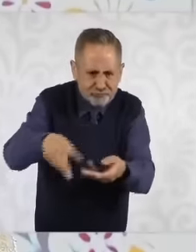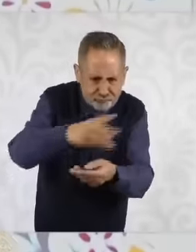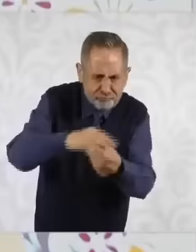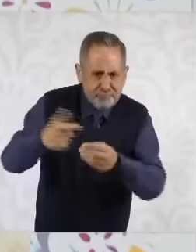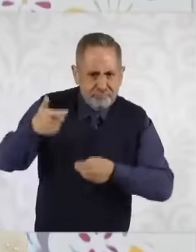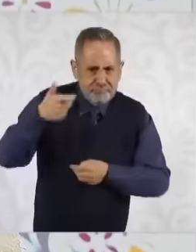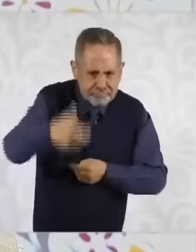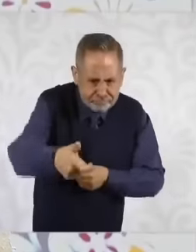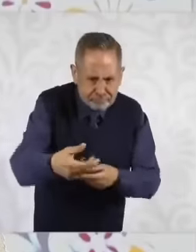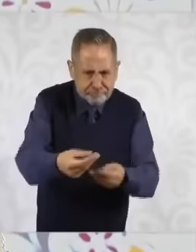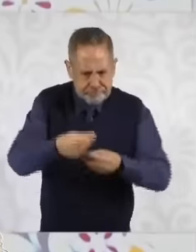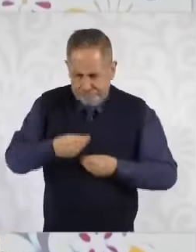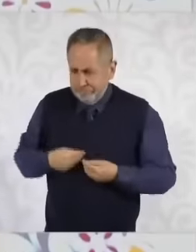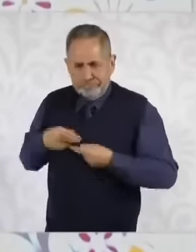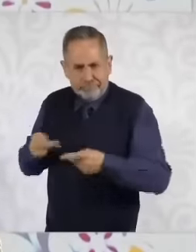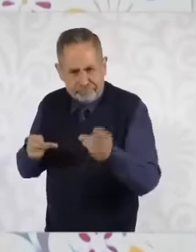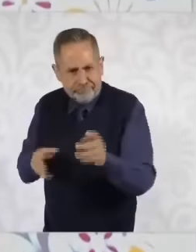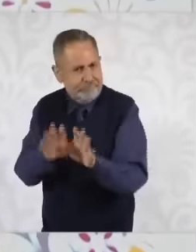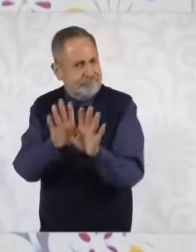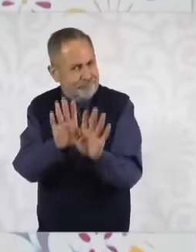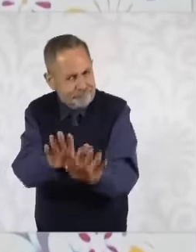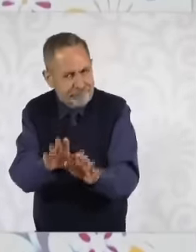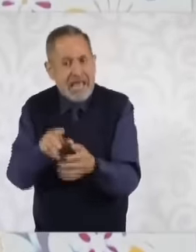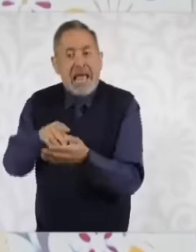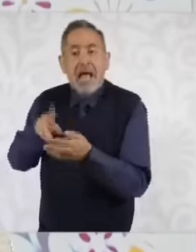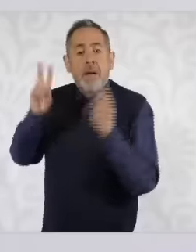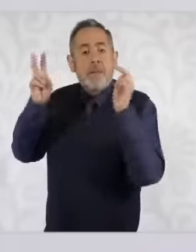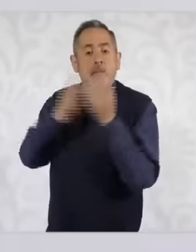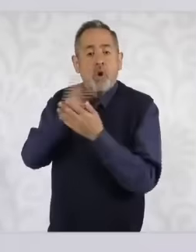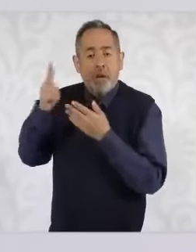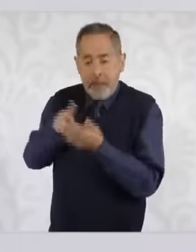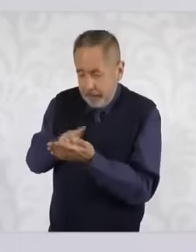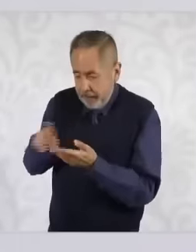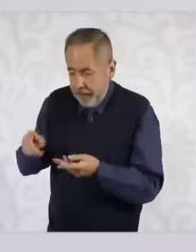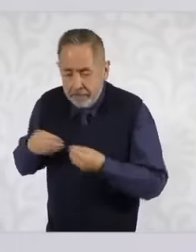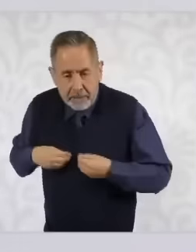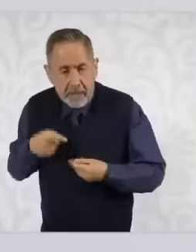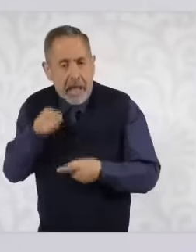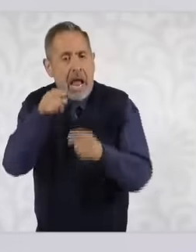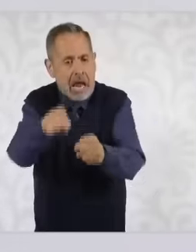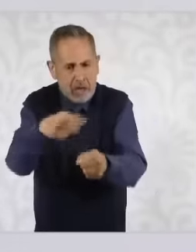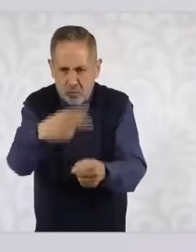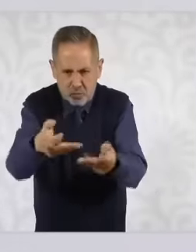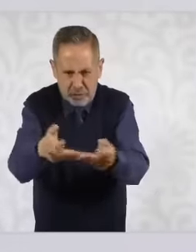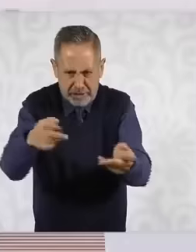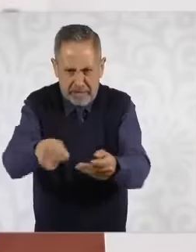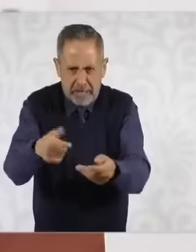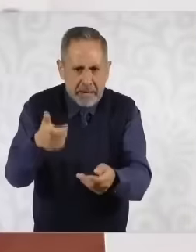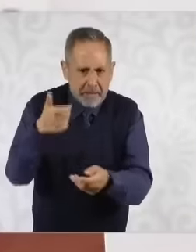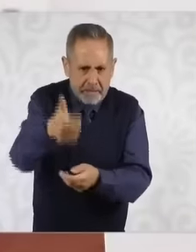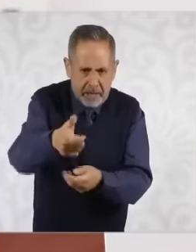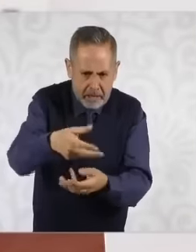, that you stay on your plot cultivating and at the same time reforest and recover the biodiversity of